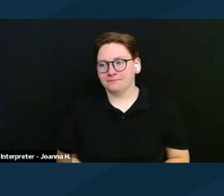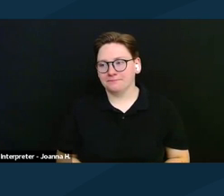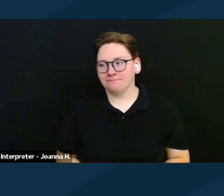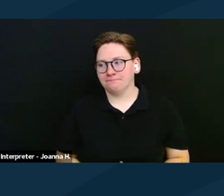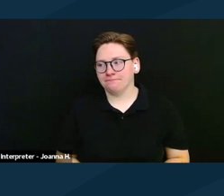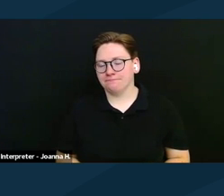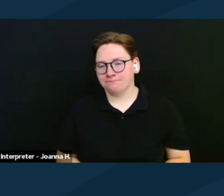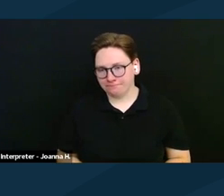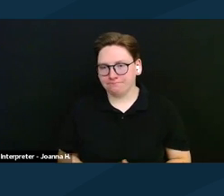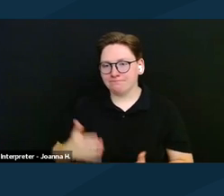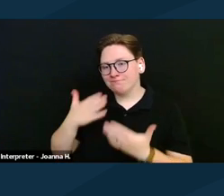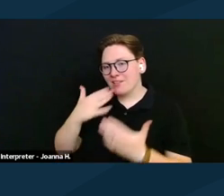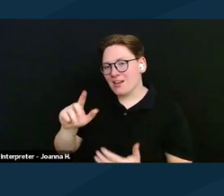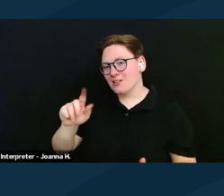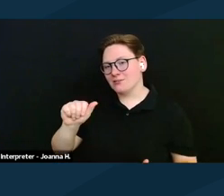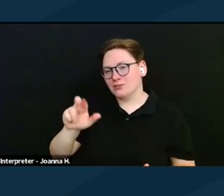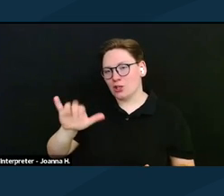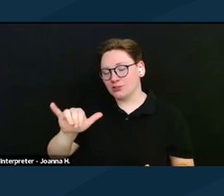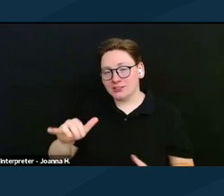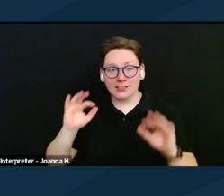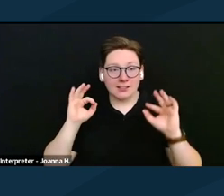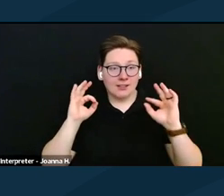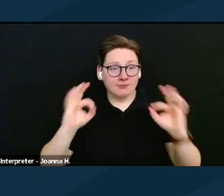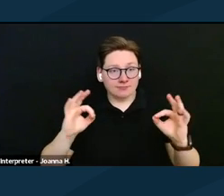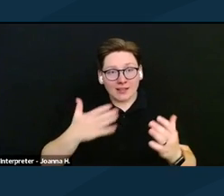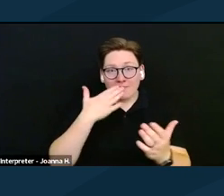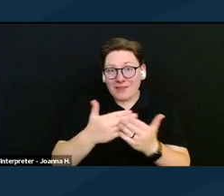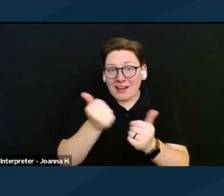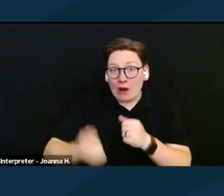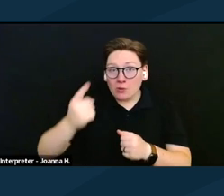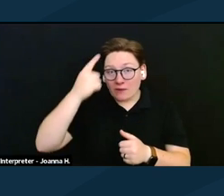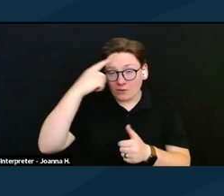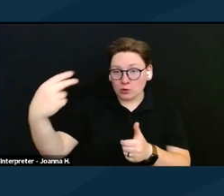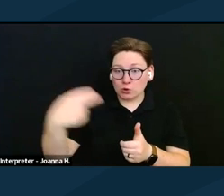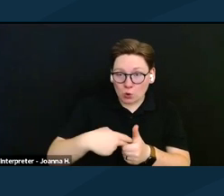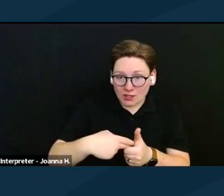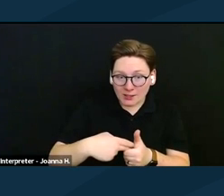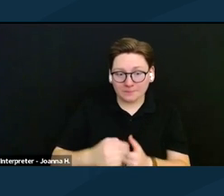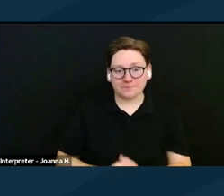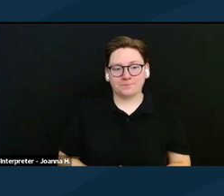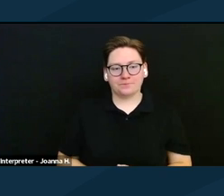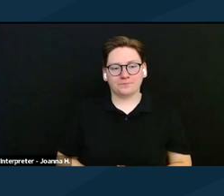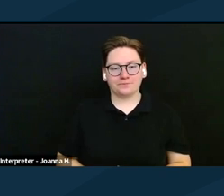Thank you so much, Darcy. Thank you, everyone, for joining us. Also, please thank you so much